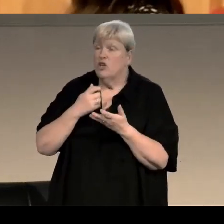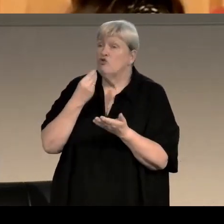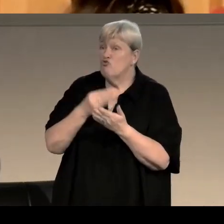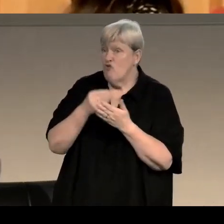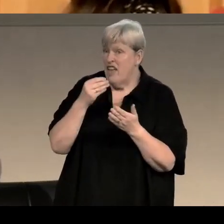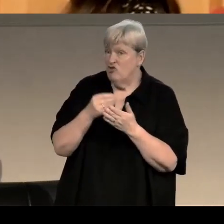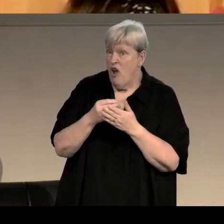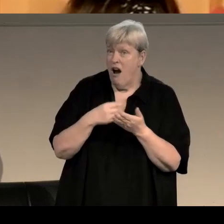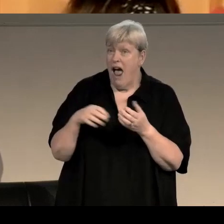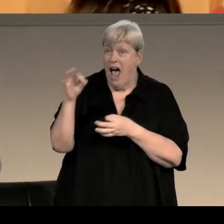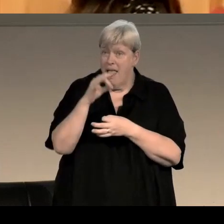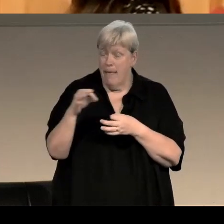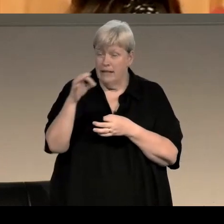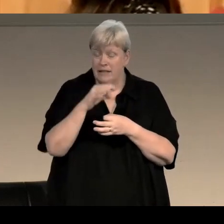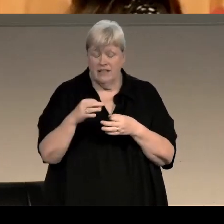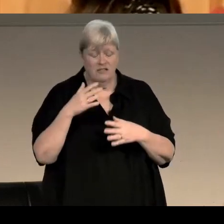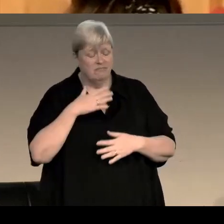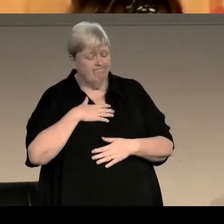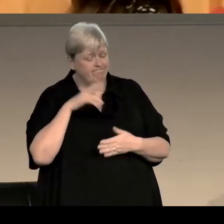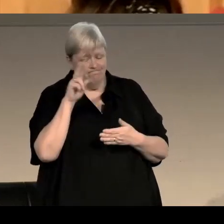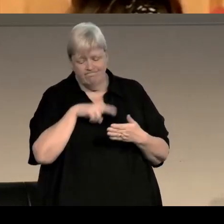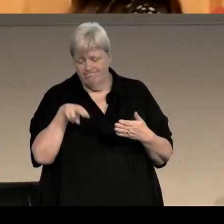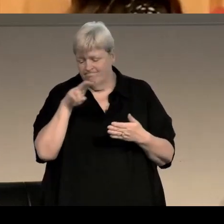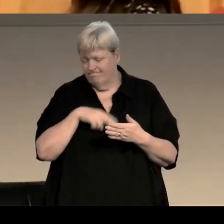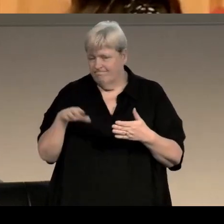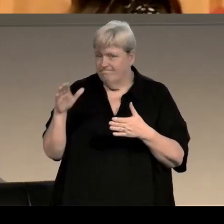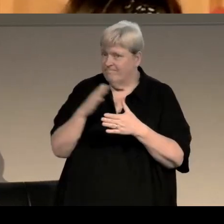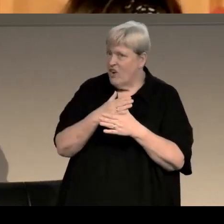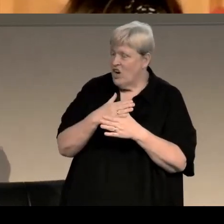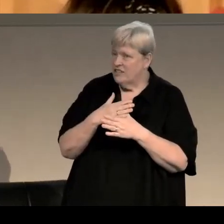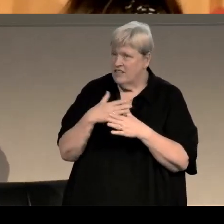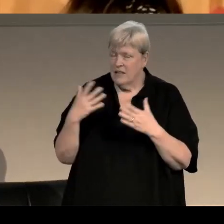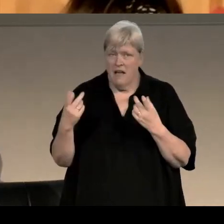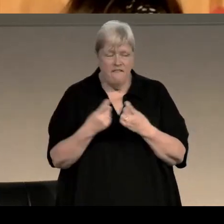I first encountered Treasure Island as a "classic comic", it was called,